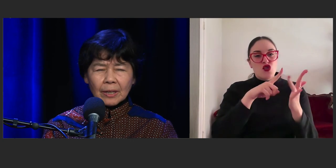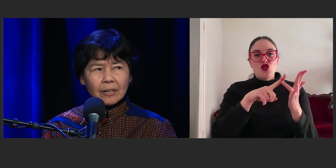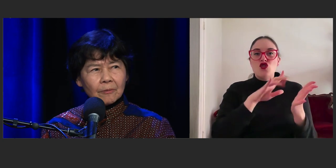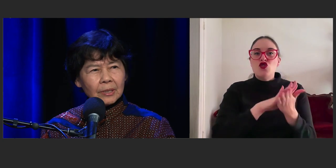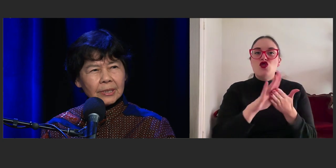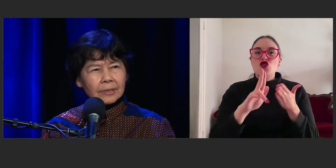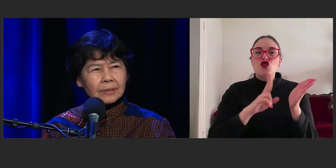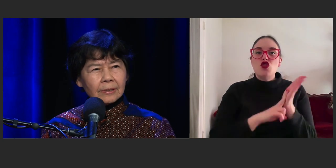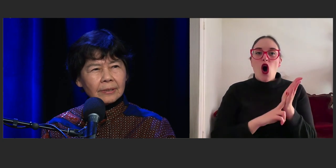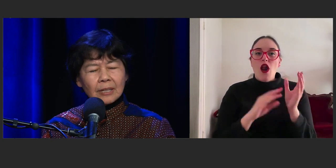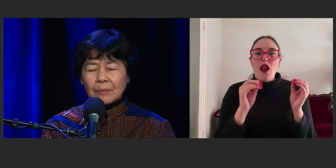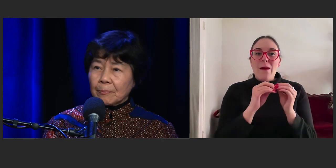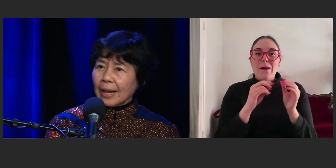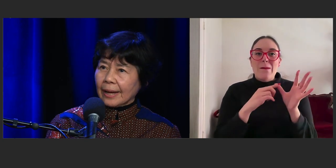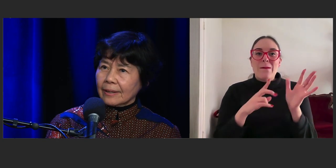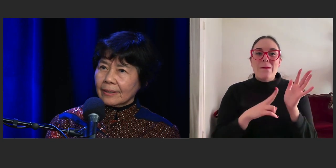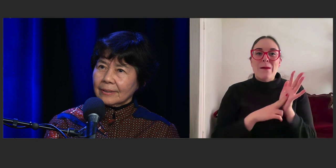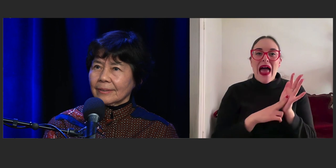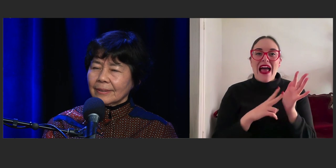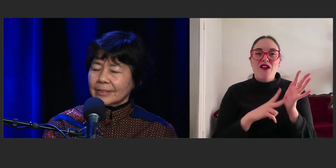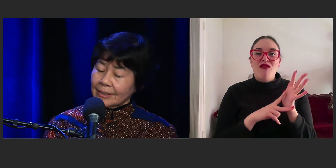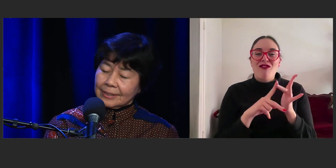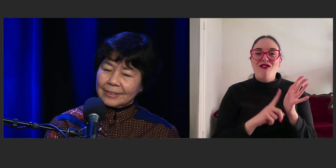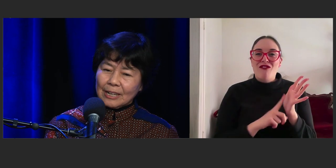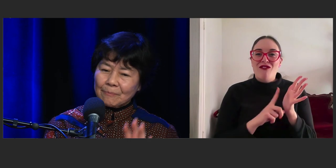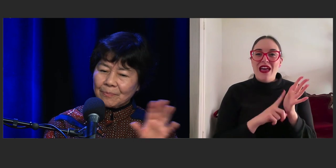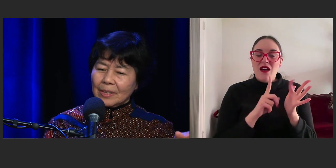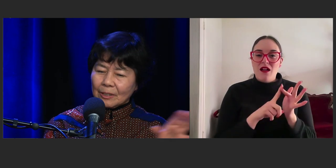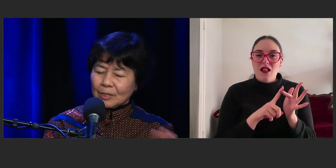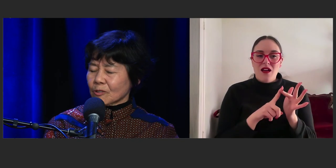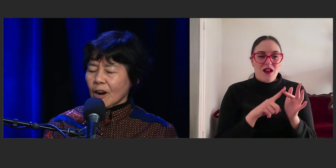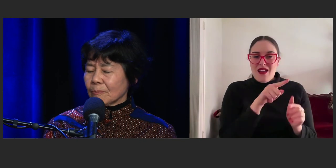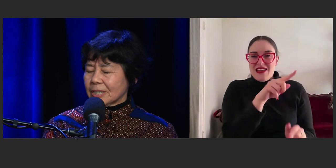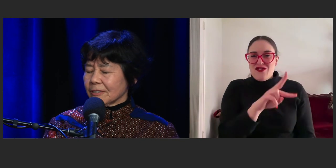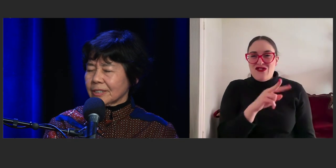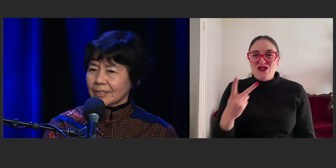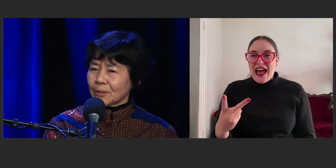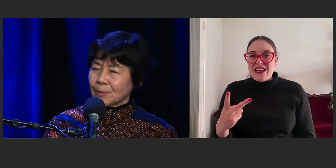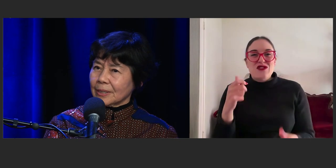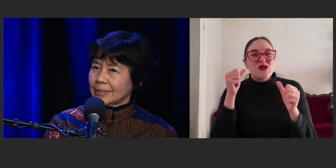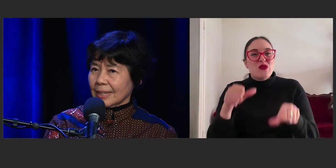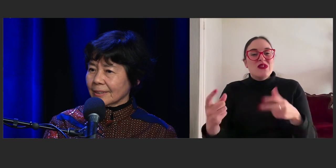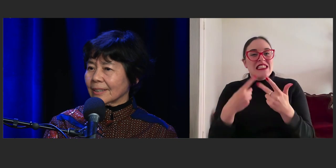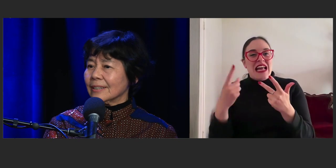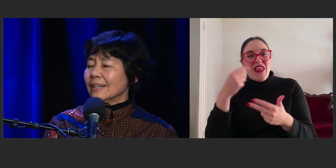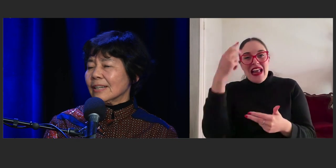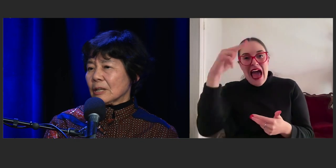I dunno what he's something Black, his crime series is called, is under.